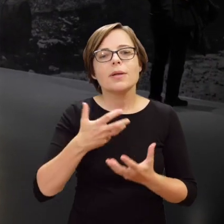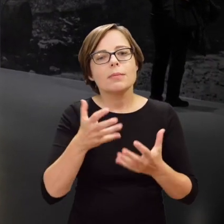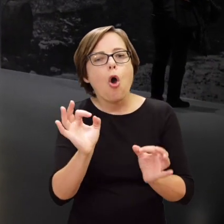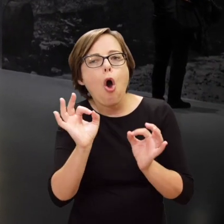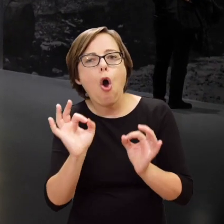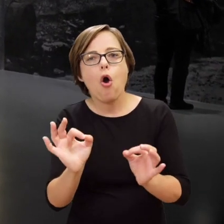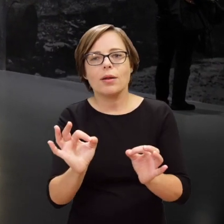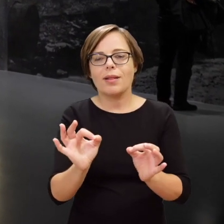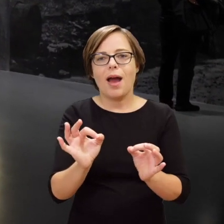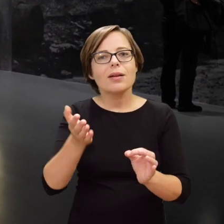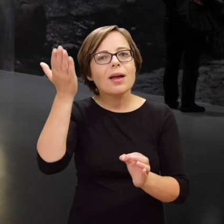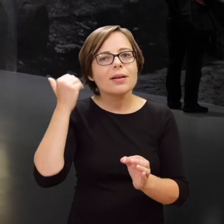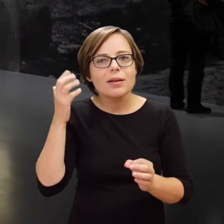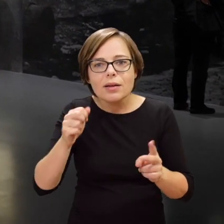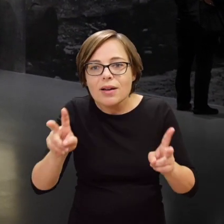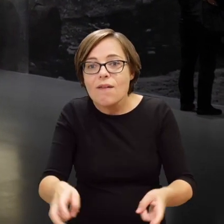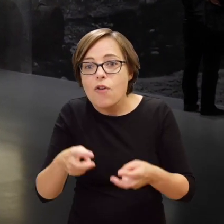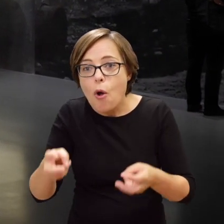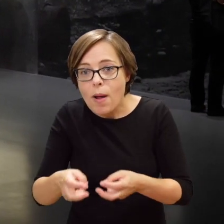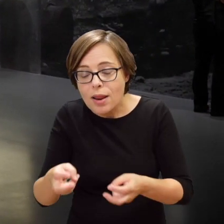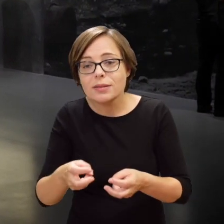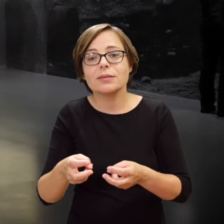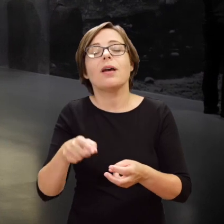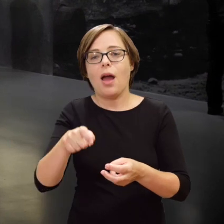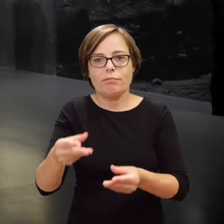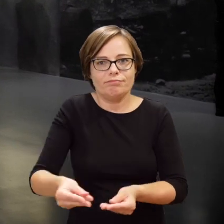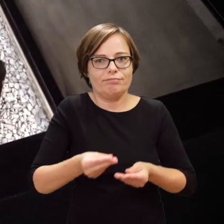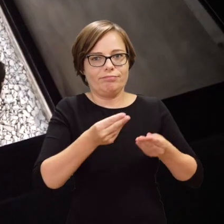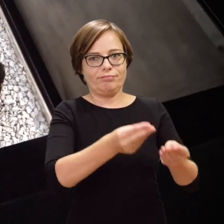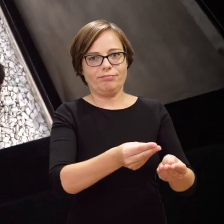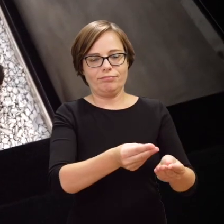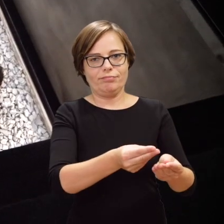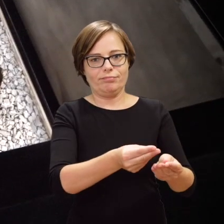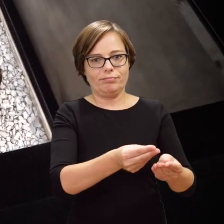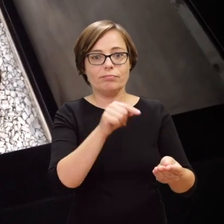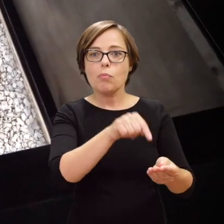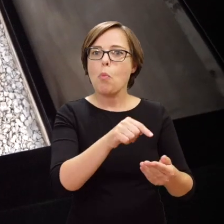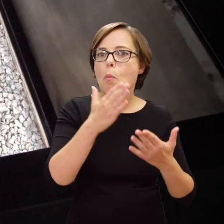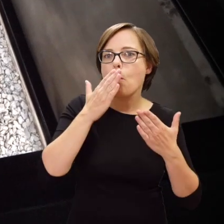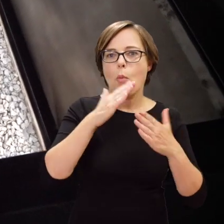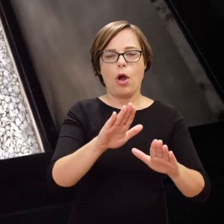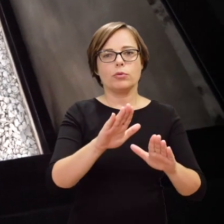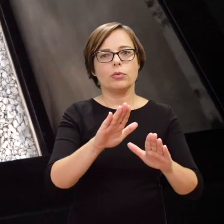discovered during archaeological digs at the site of POLIN Museum, fragments of